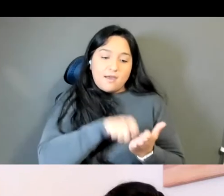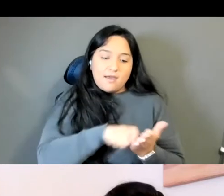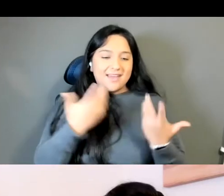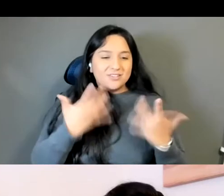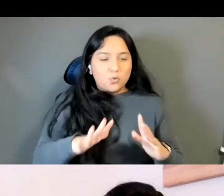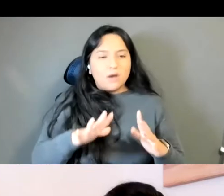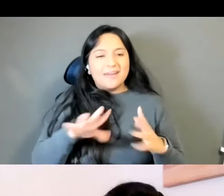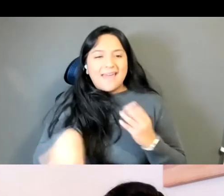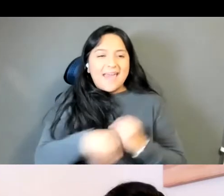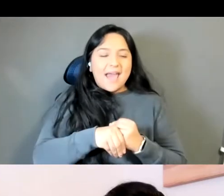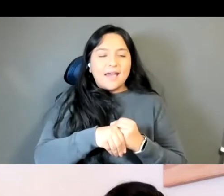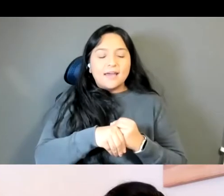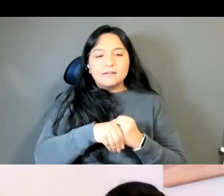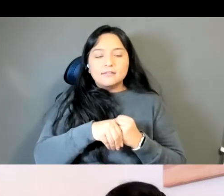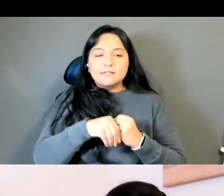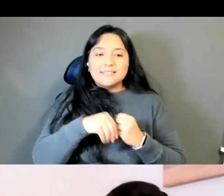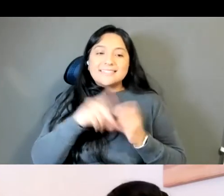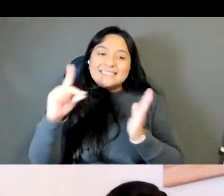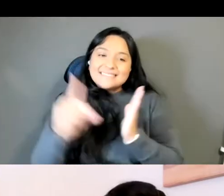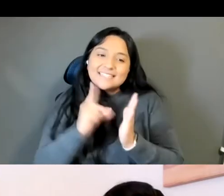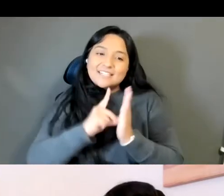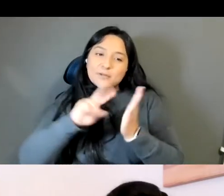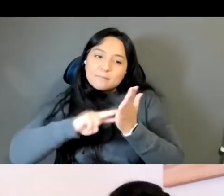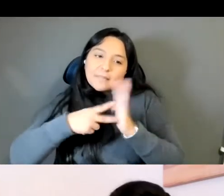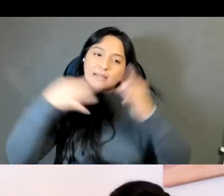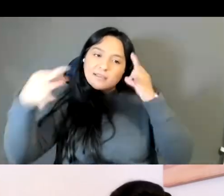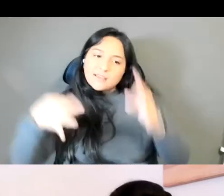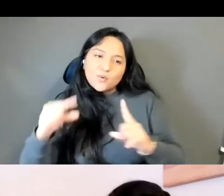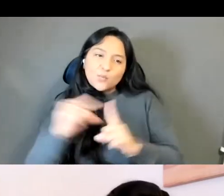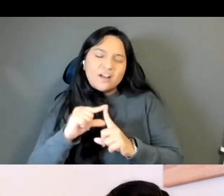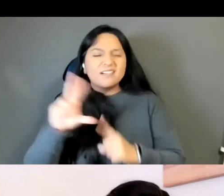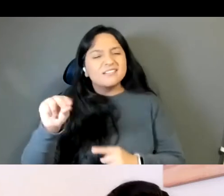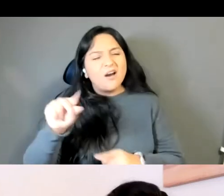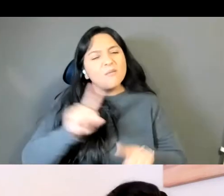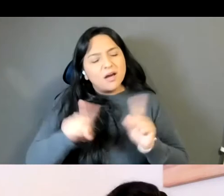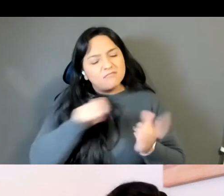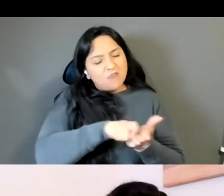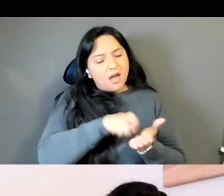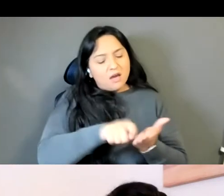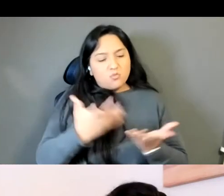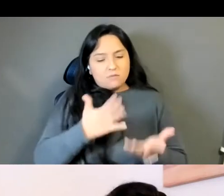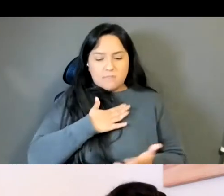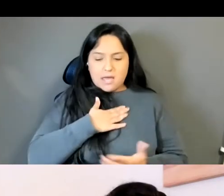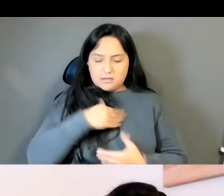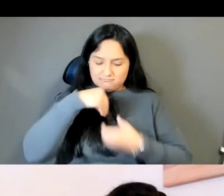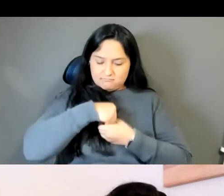But more, my understanding of them my emotional understanding of them, because I wasn't trying